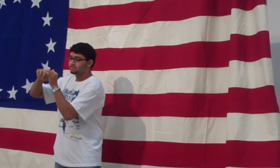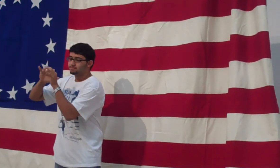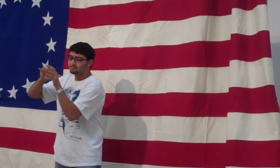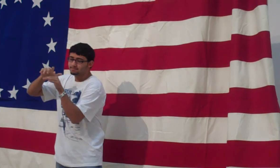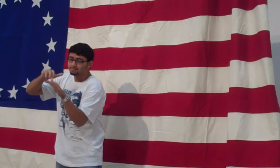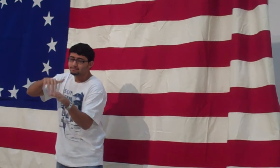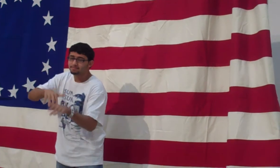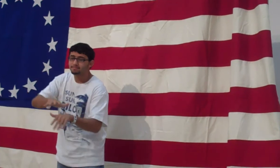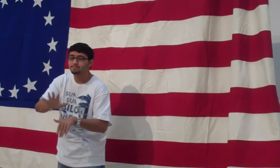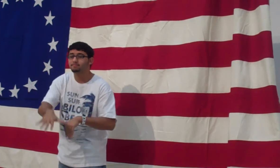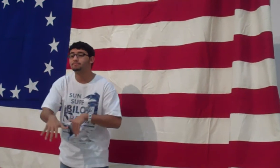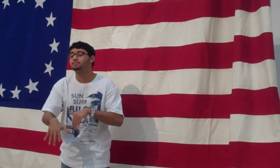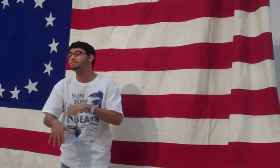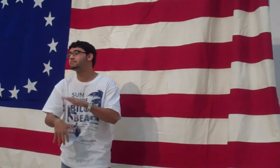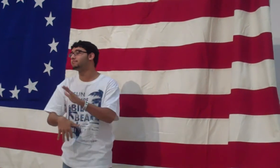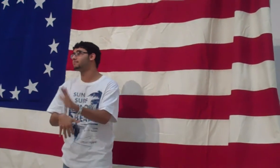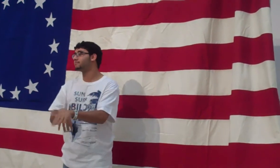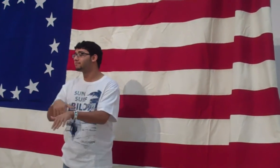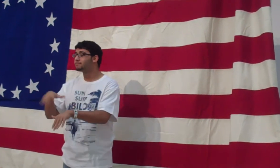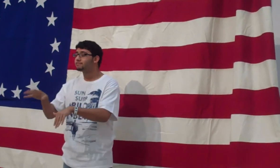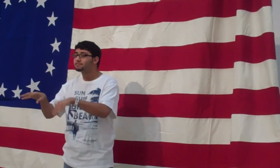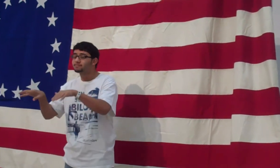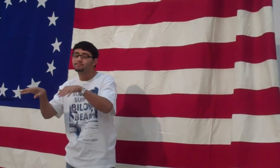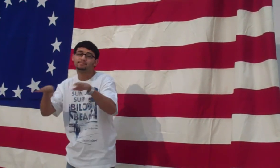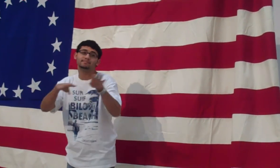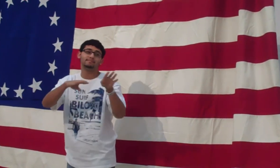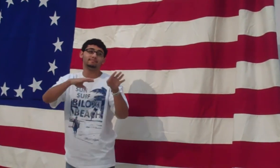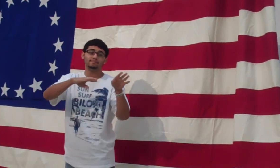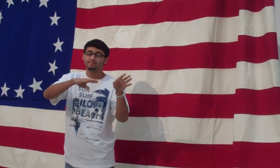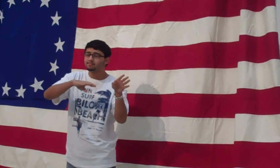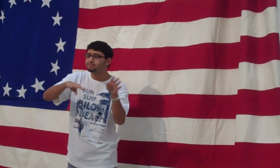The fog comes on little cat feet.